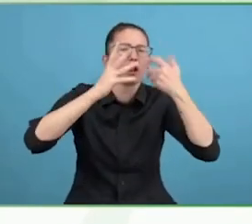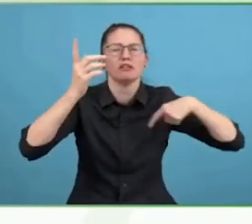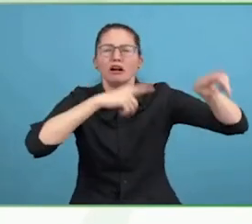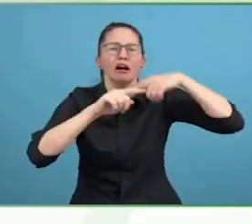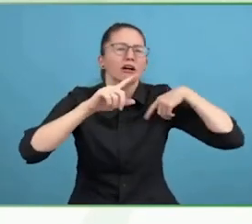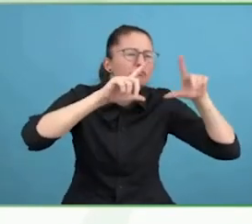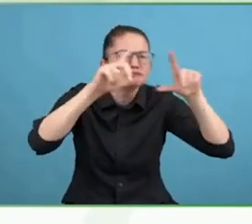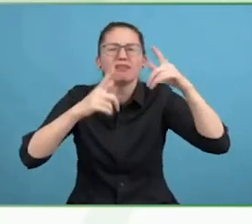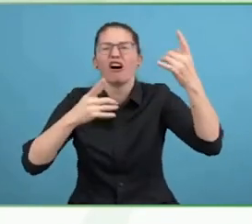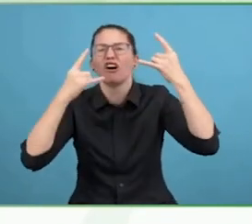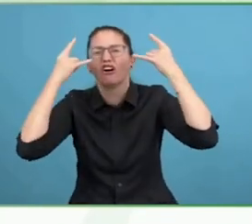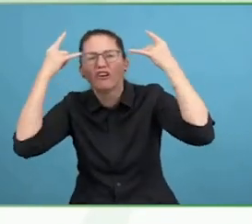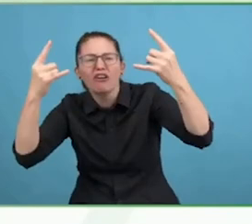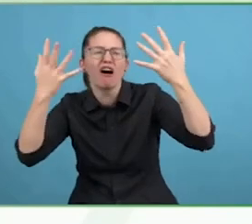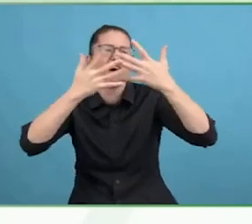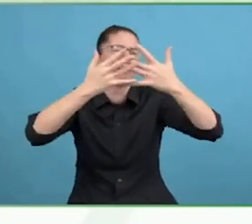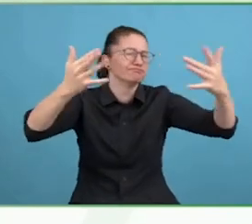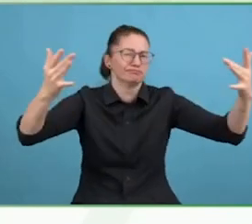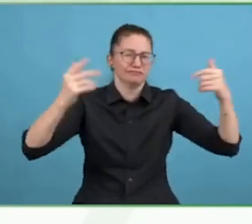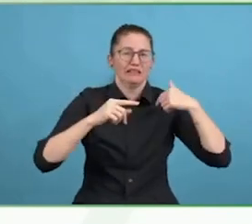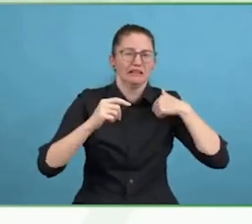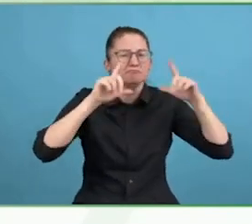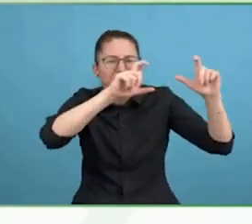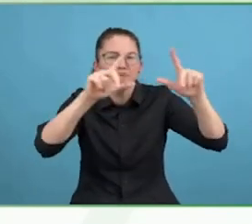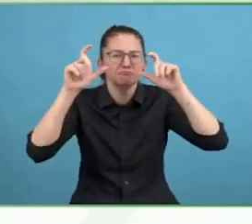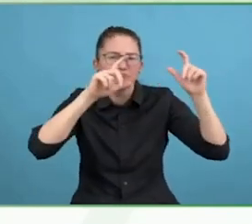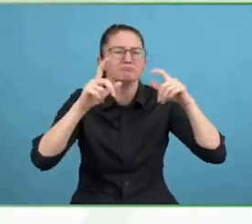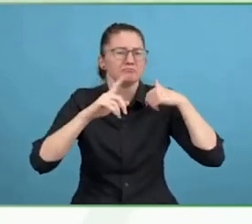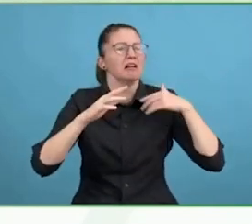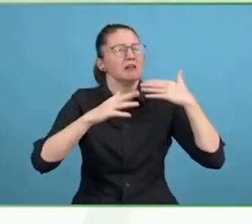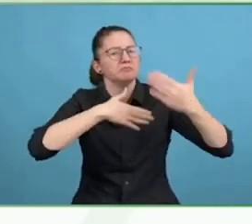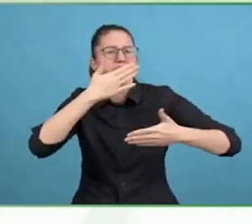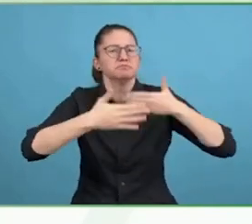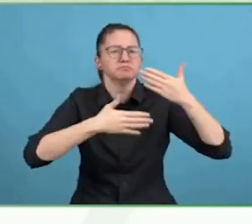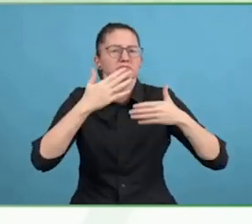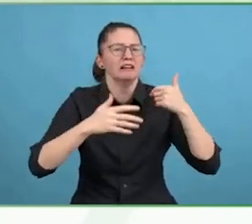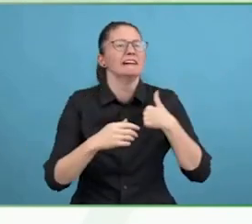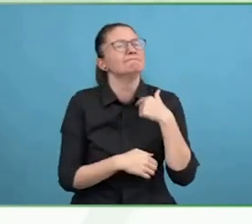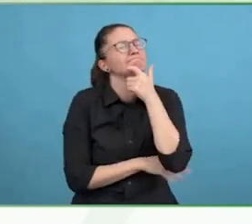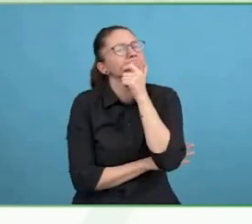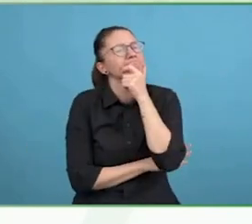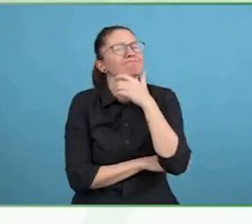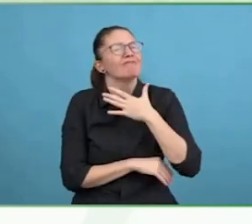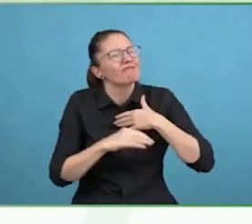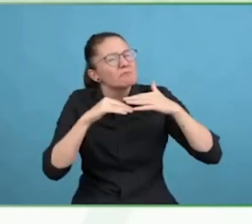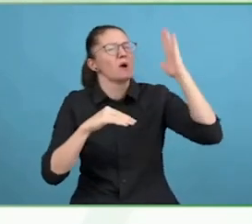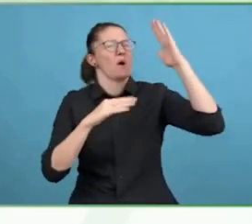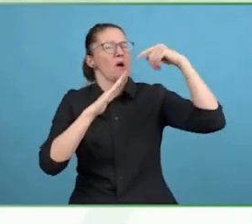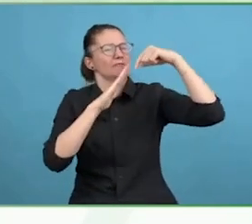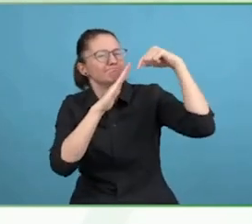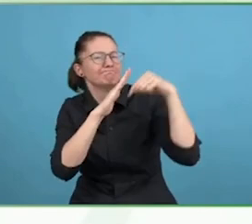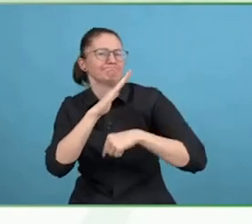Unfortunately, when I was there in every 2011, I also ended up as a